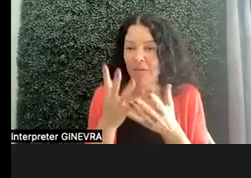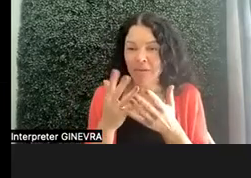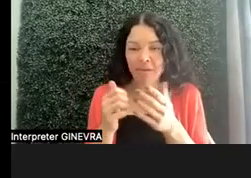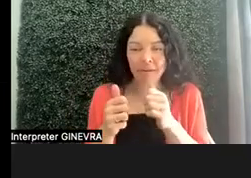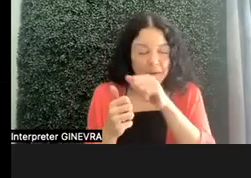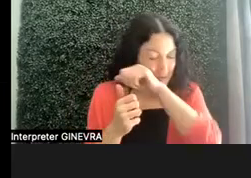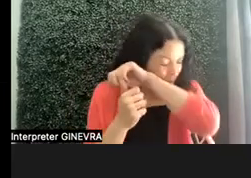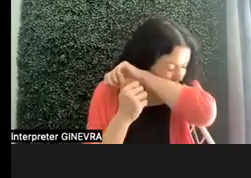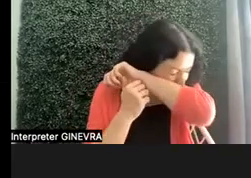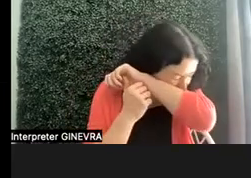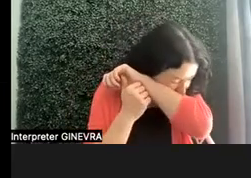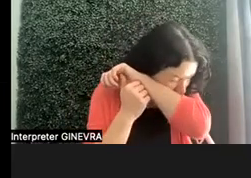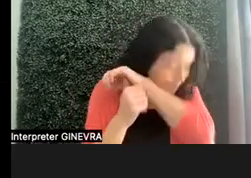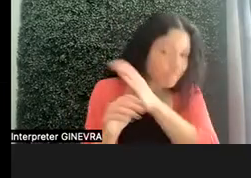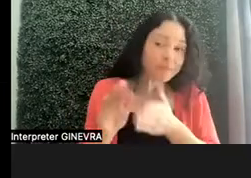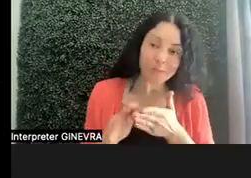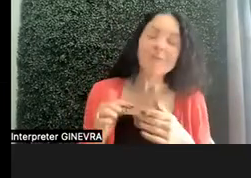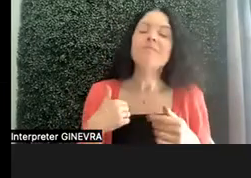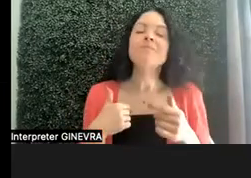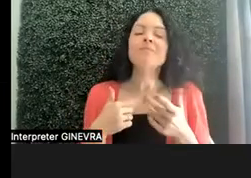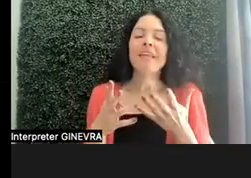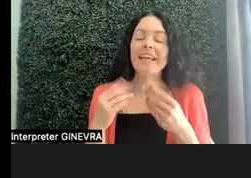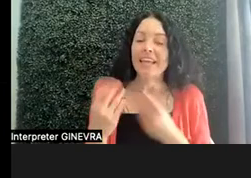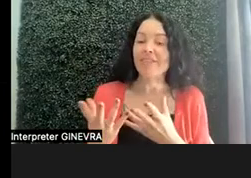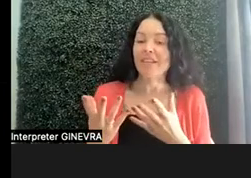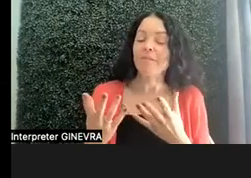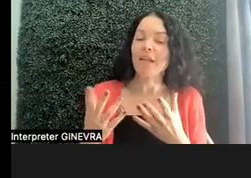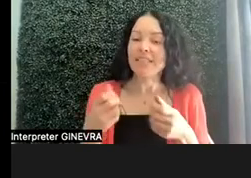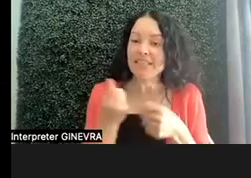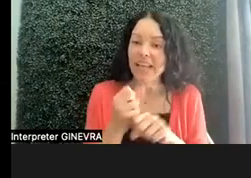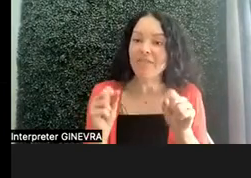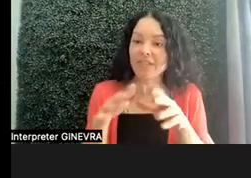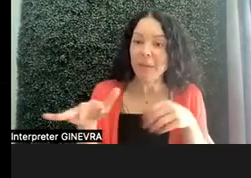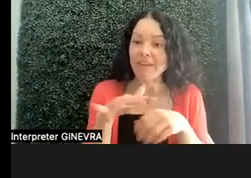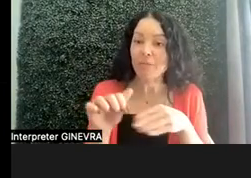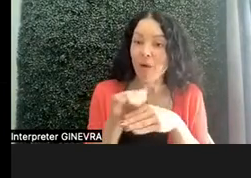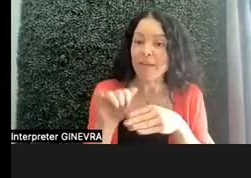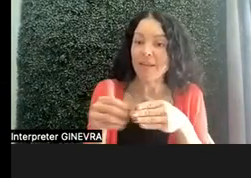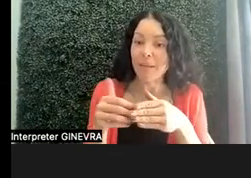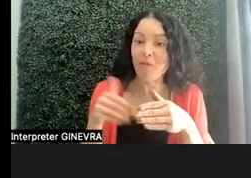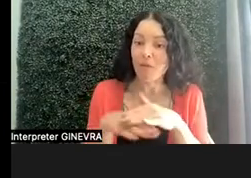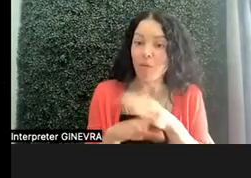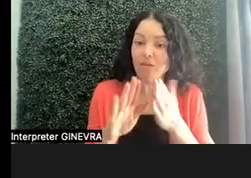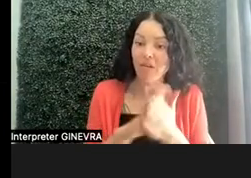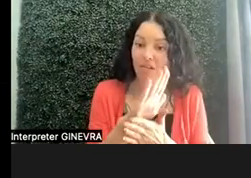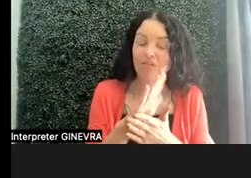and some experience using Canvas in a safe space before they go to college. We also used a lot of direct communication.